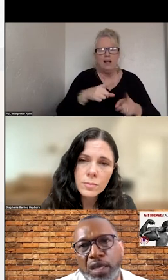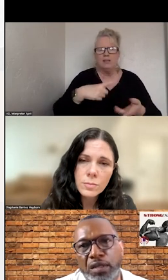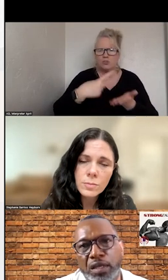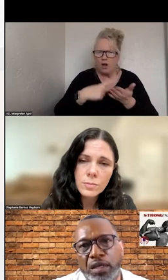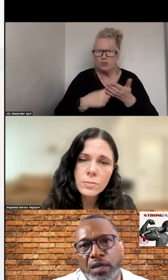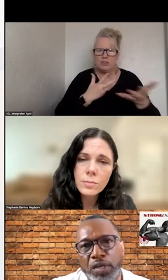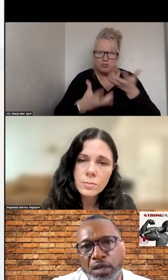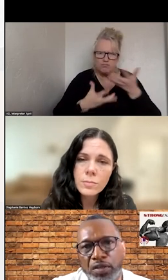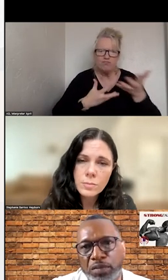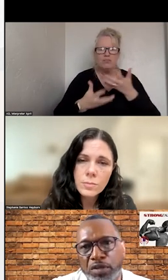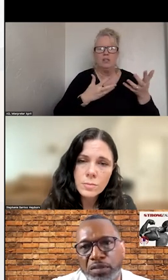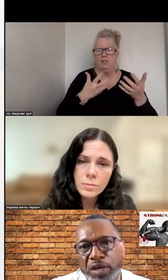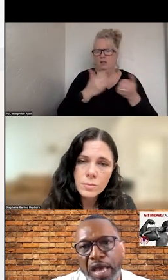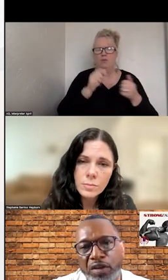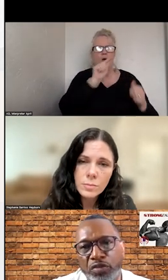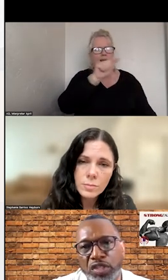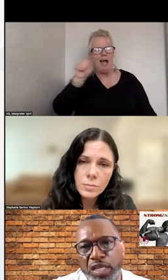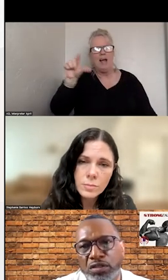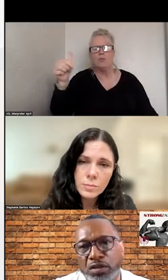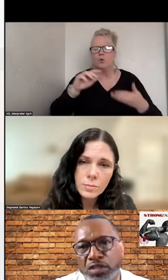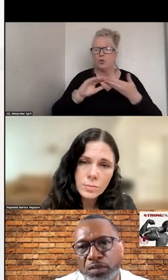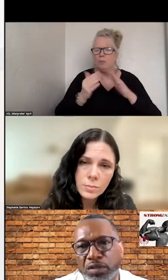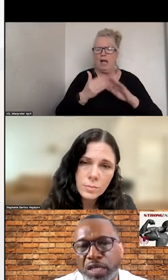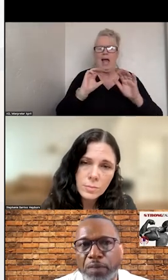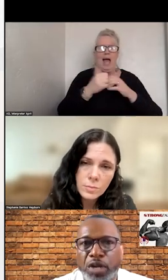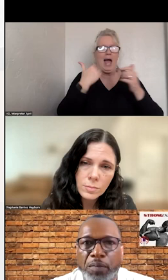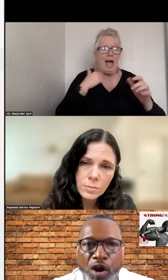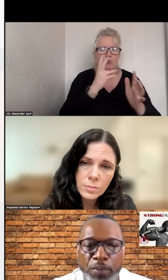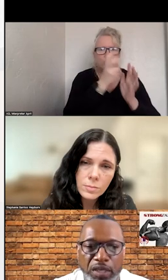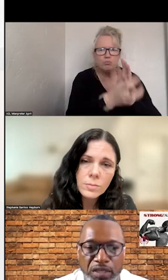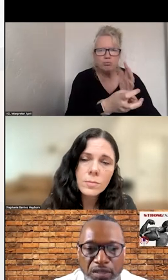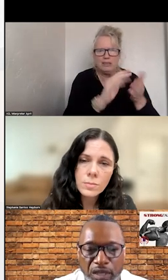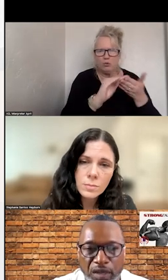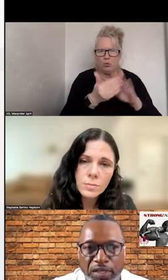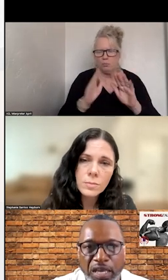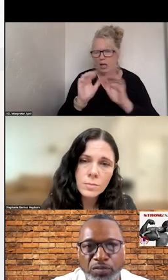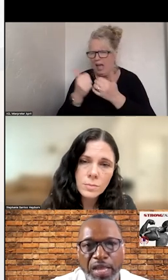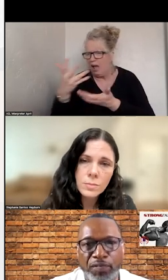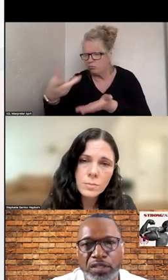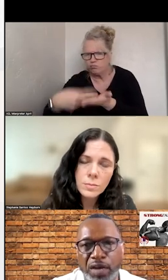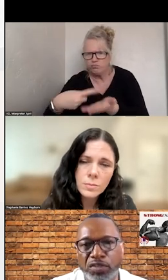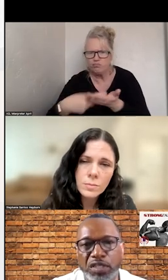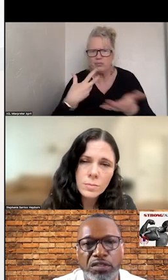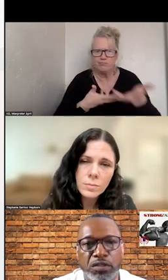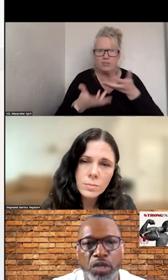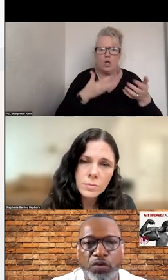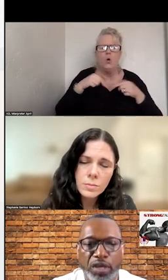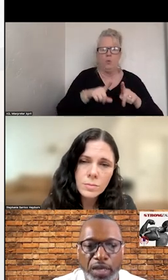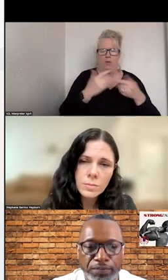HAD IN OTHER COMMUNITIES ABOUT HOW TO REACH INTO THOSE COMMUNITIES. WHAT I AM HOPING IS AS WE HAVE THESE CONVERSATIONS, WE CREATE